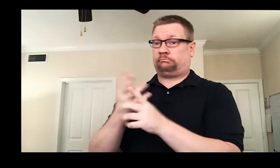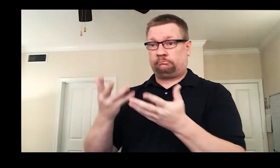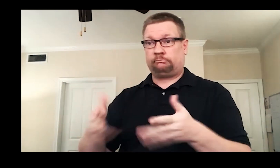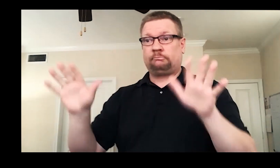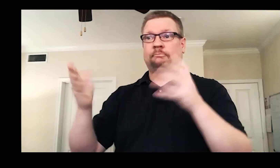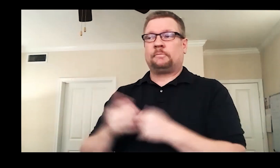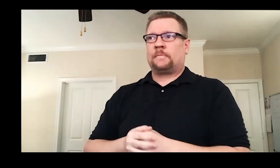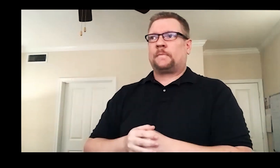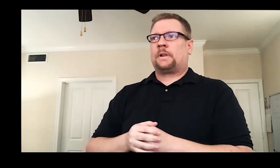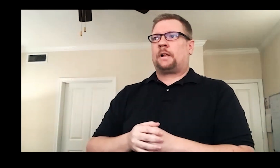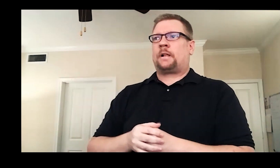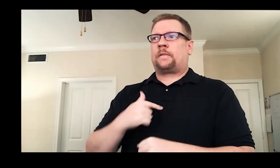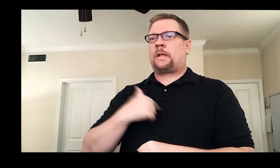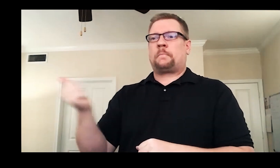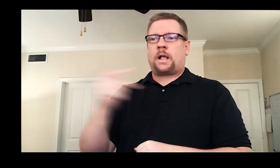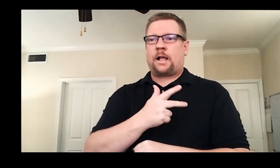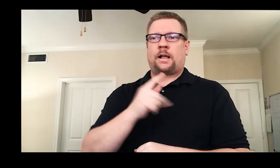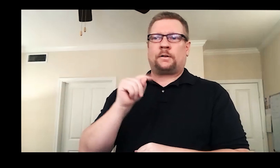Six months went by, and